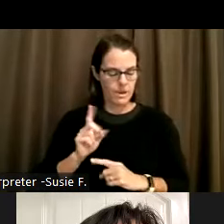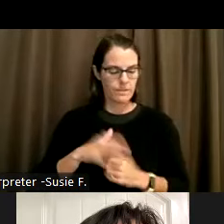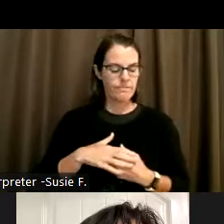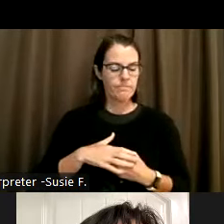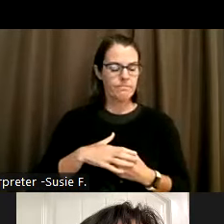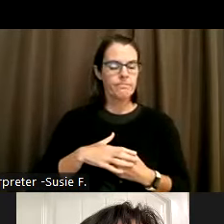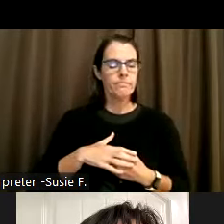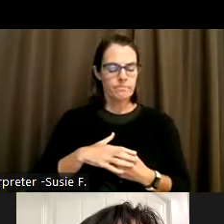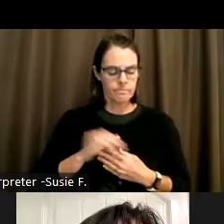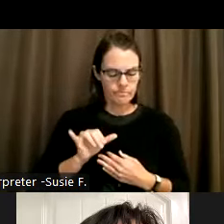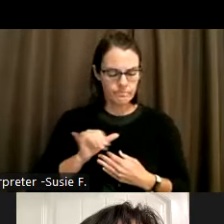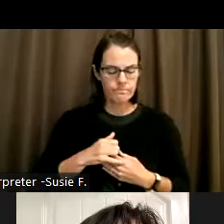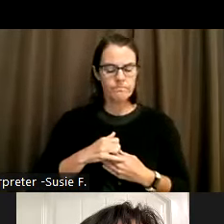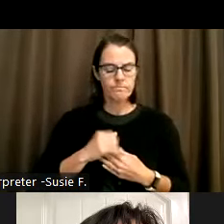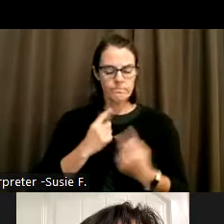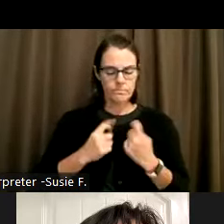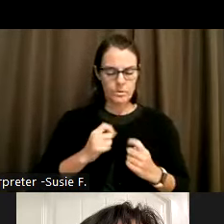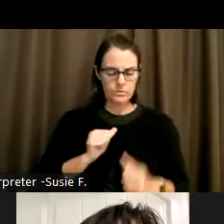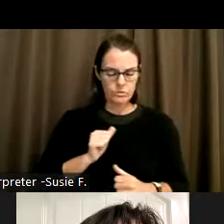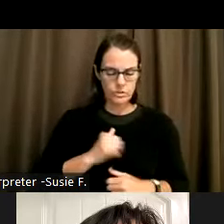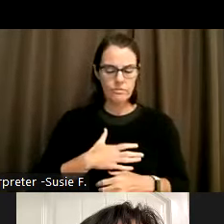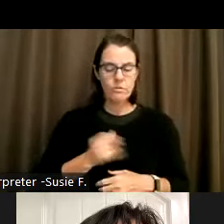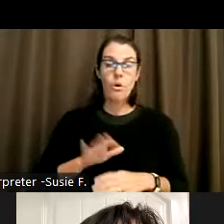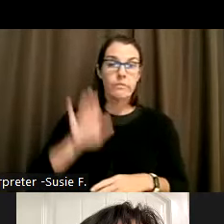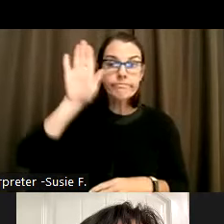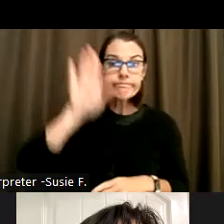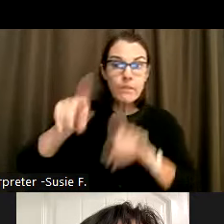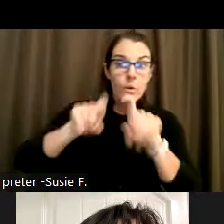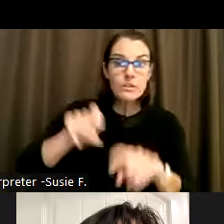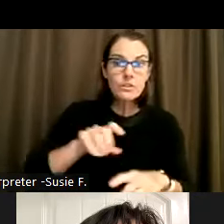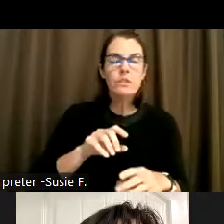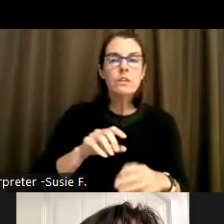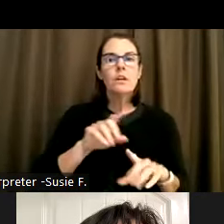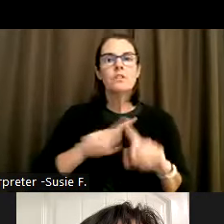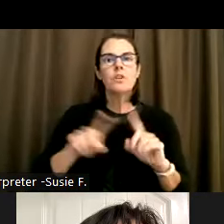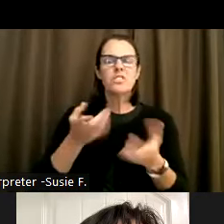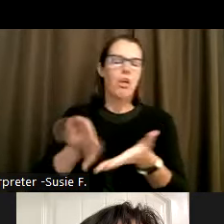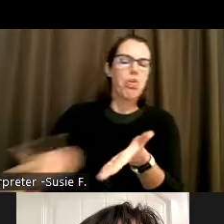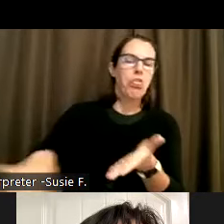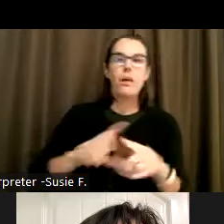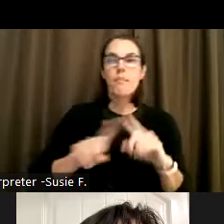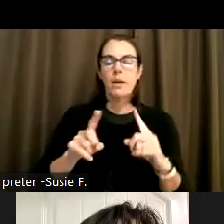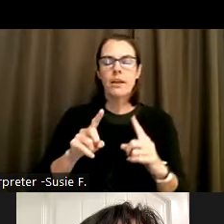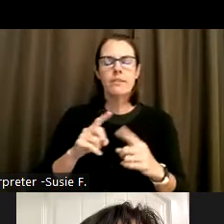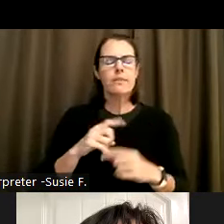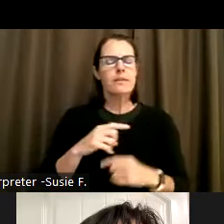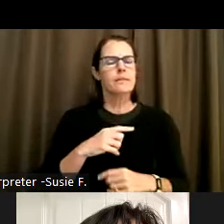maybe ask questions if that's helpful to you, but lean into it and don't just dismiss it as much as as possible.